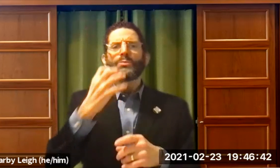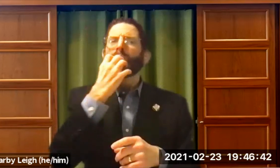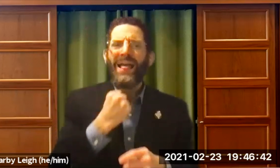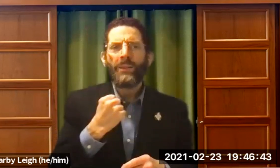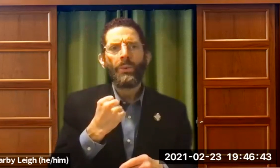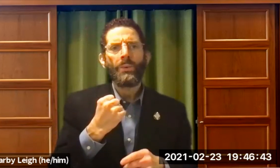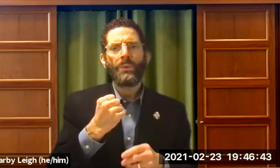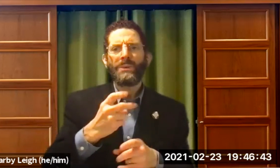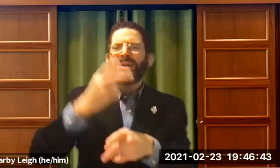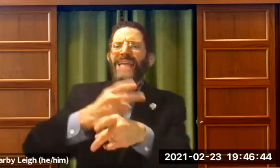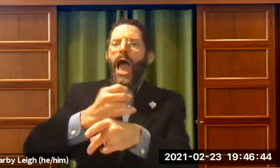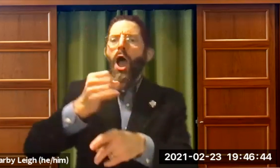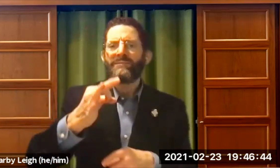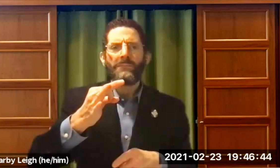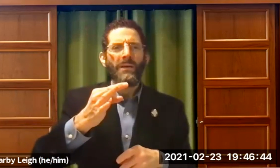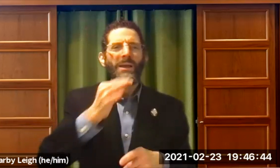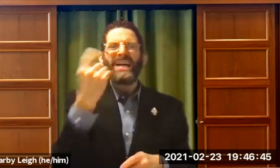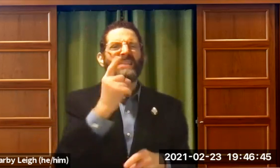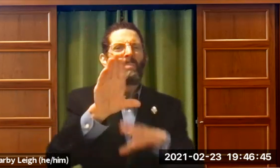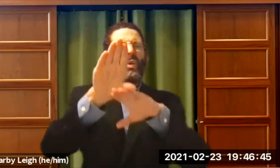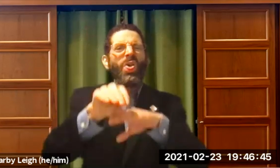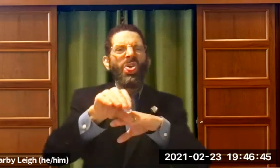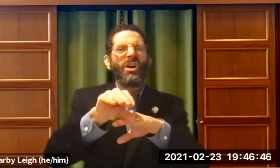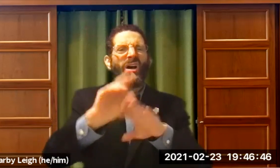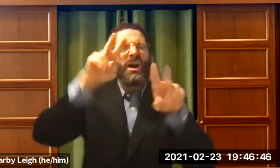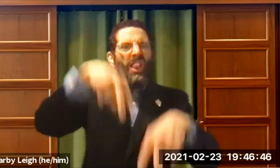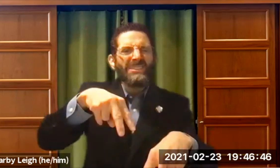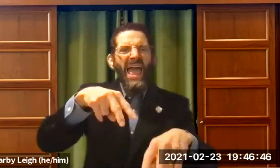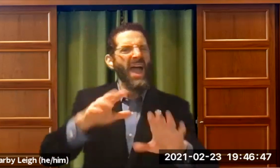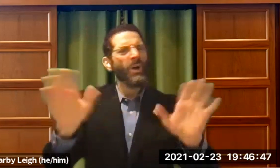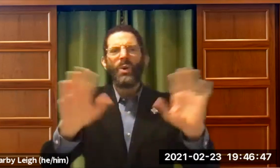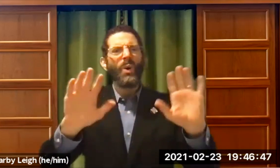to be proud of, to value, to take care of. It's